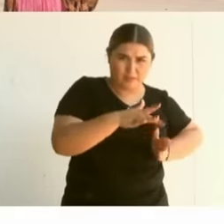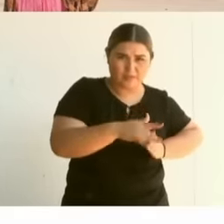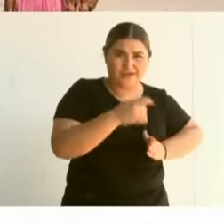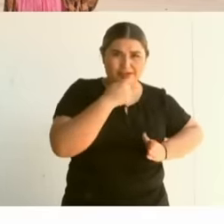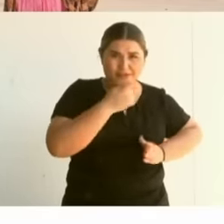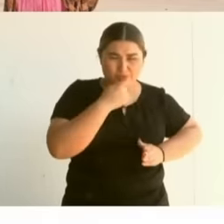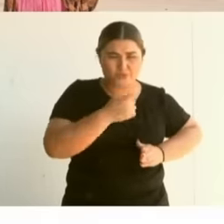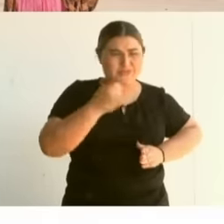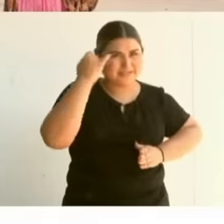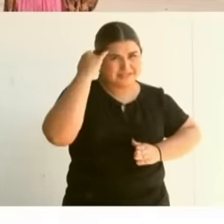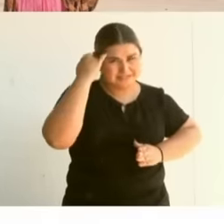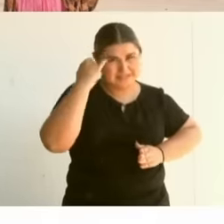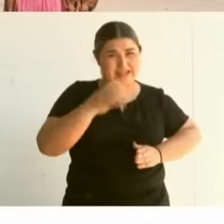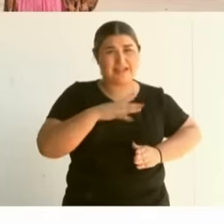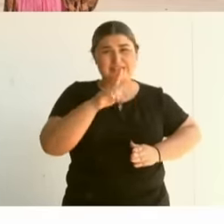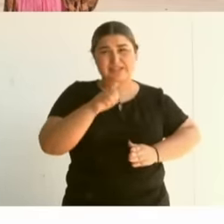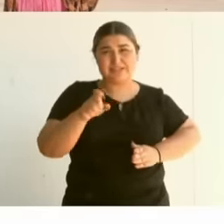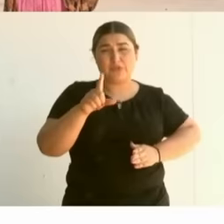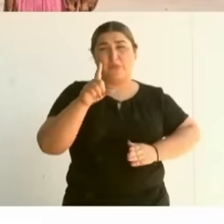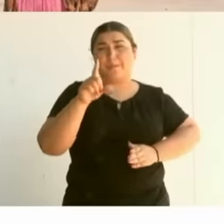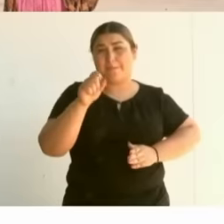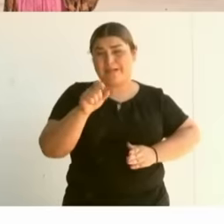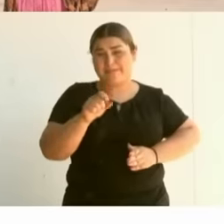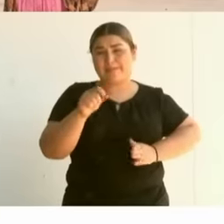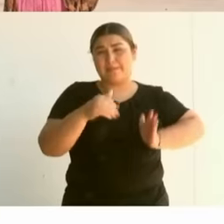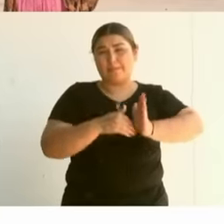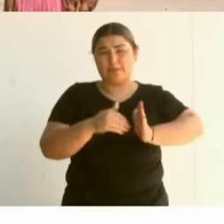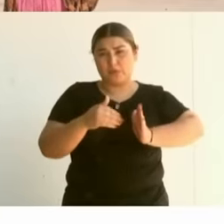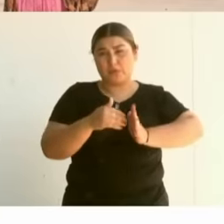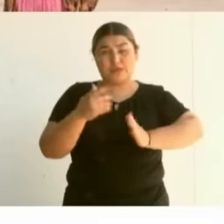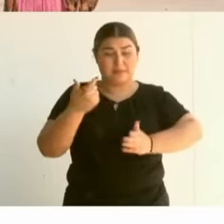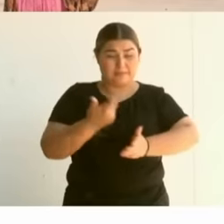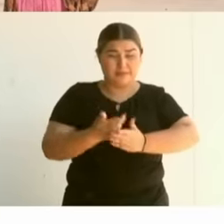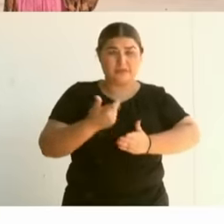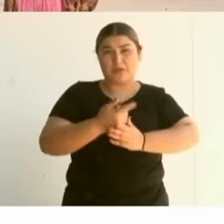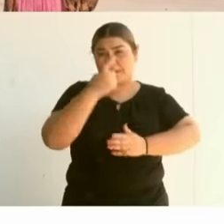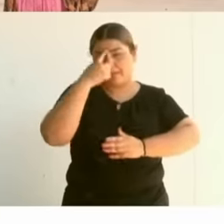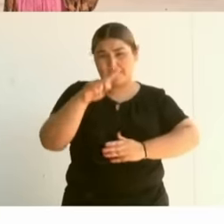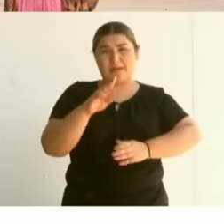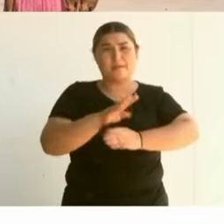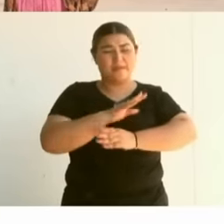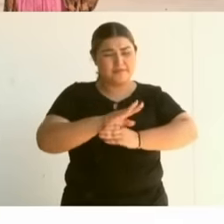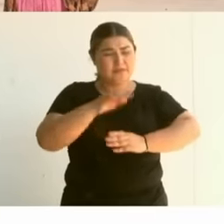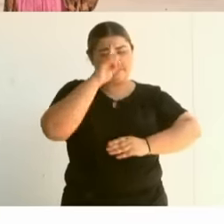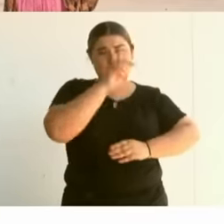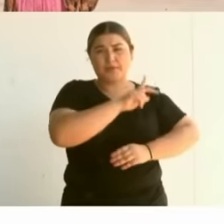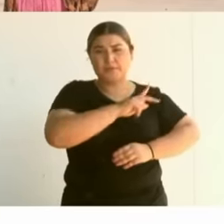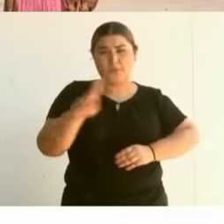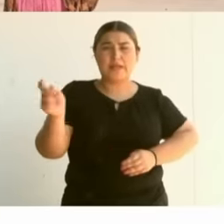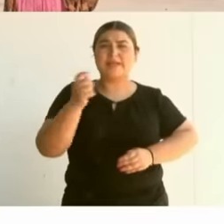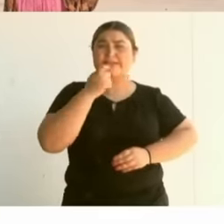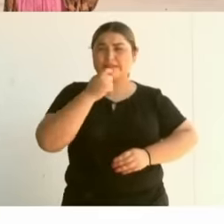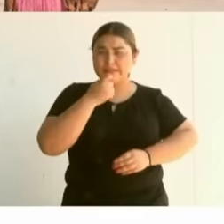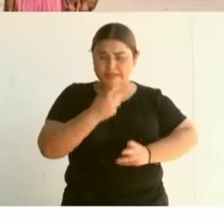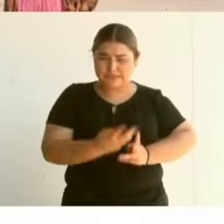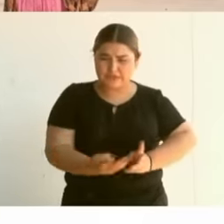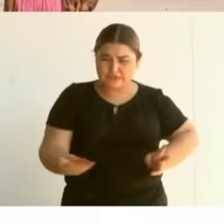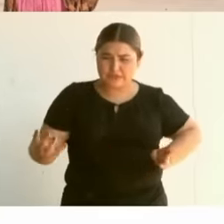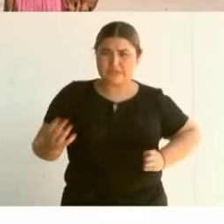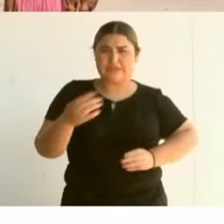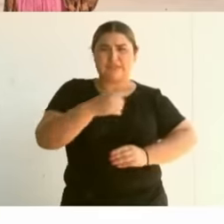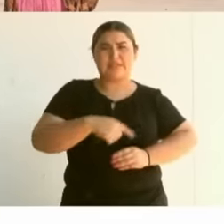pesos and practically all the children are going to benefit. Yaki eh present Here, there is also